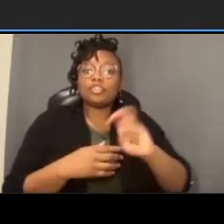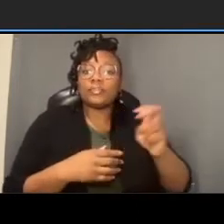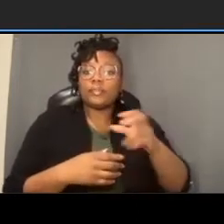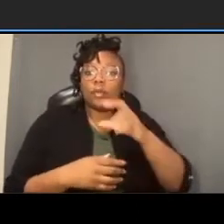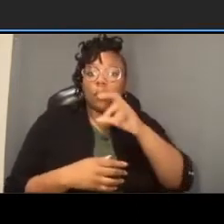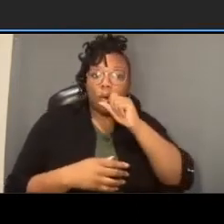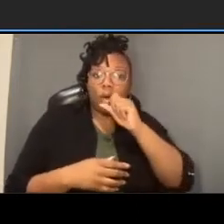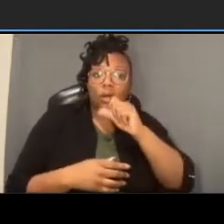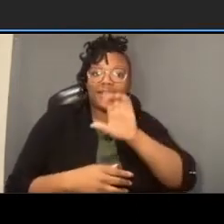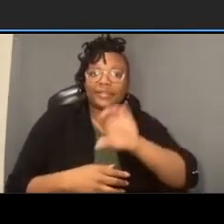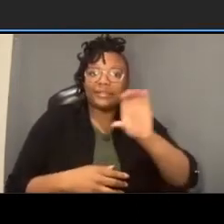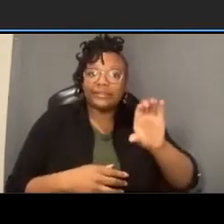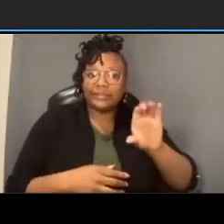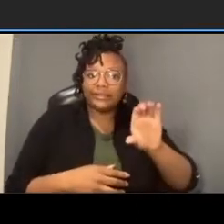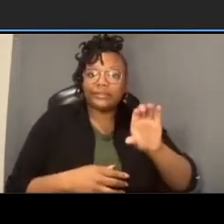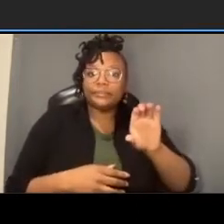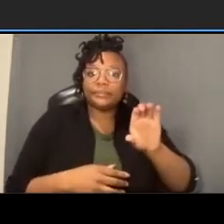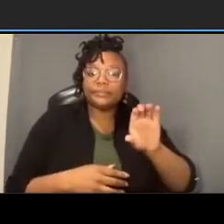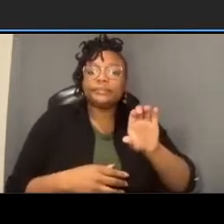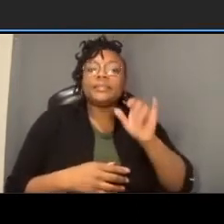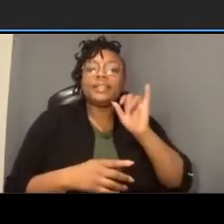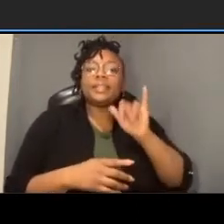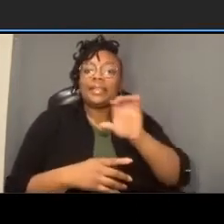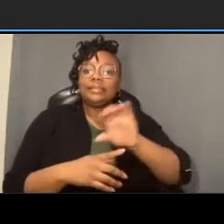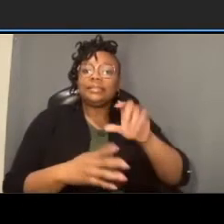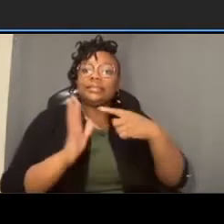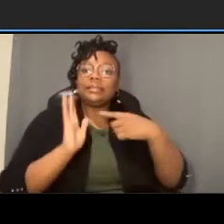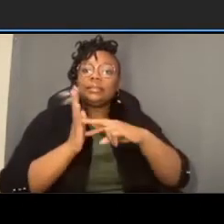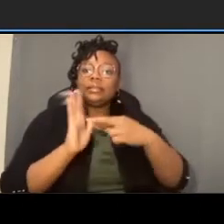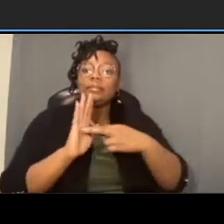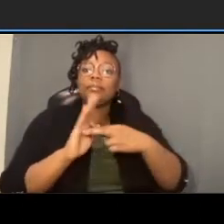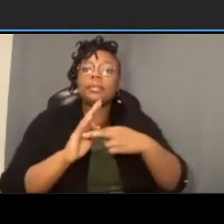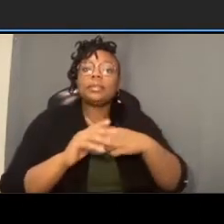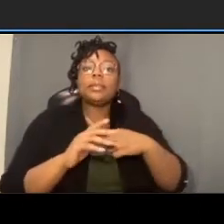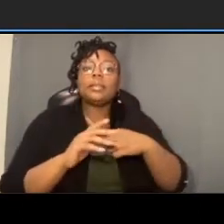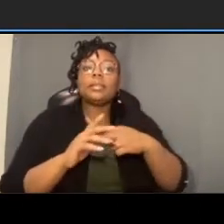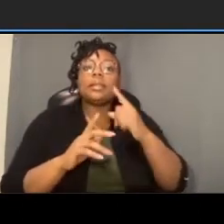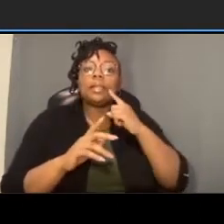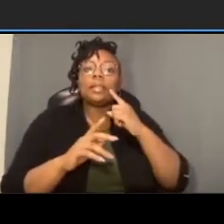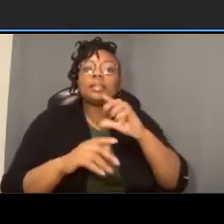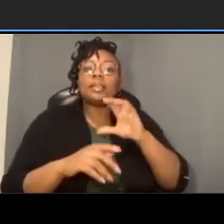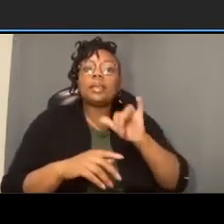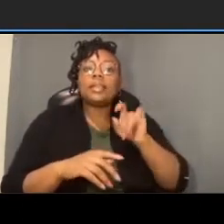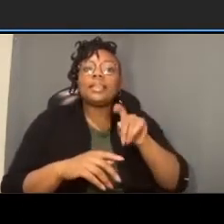cc indicates it's a candidate for consolidation with other nearby bus stops and that's through